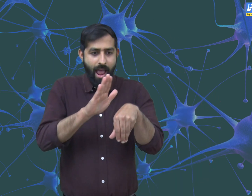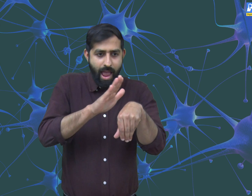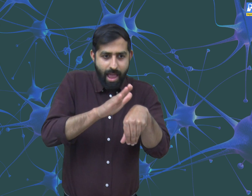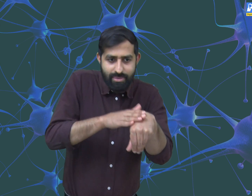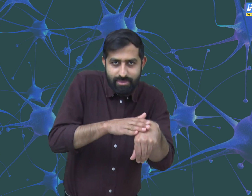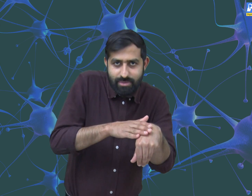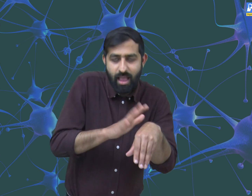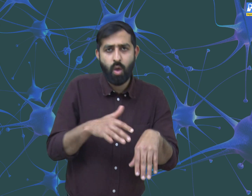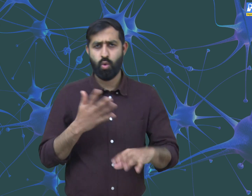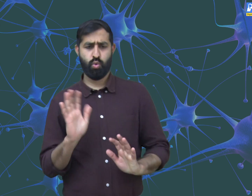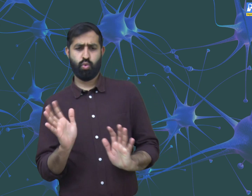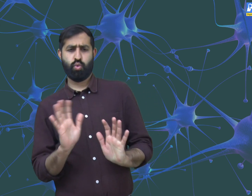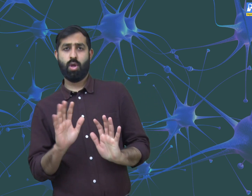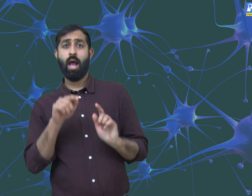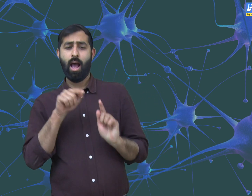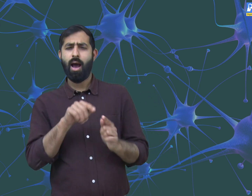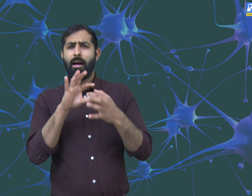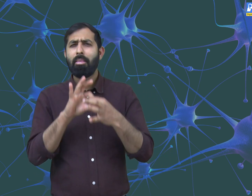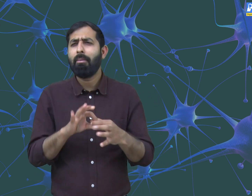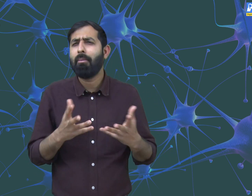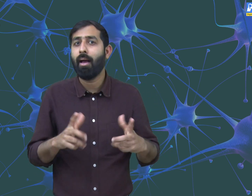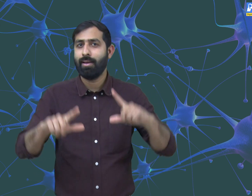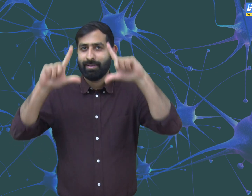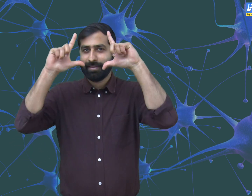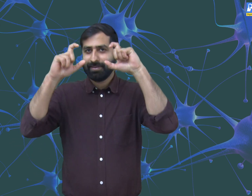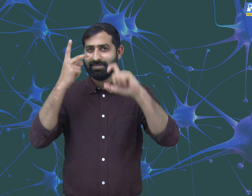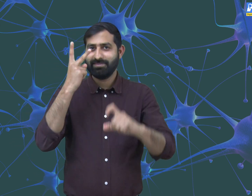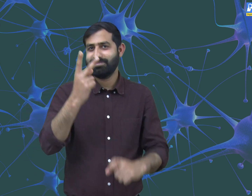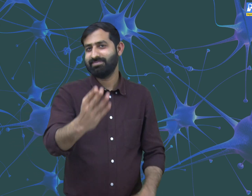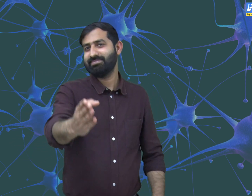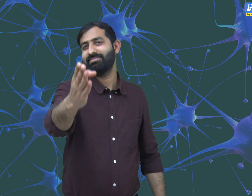There is a plant named touch-me-not. Take a look at this picture.